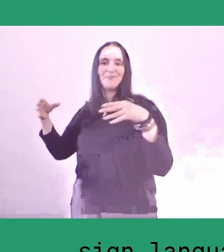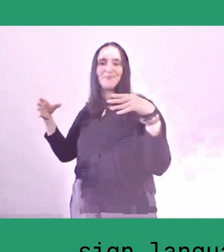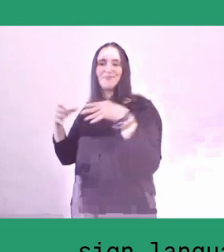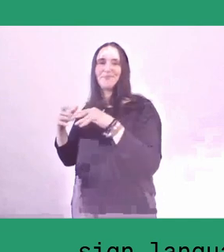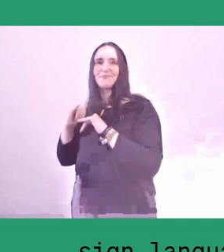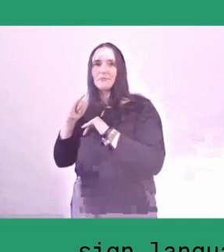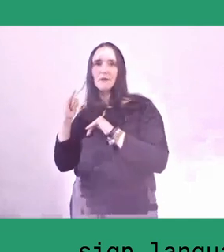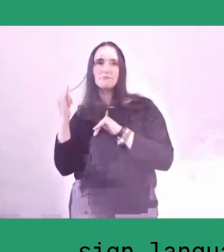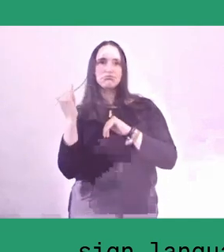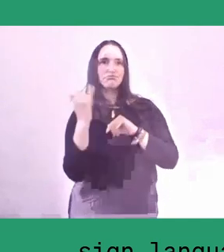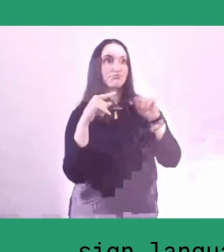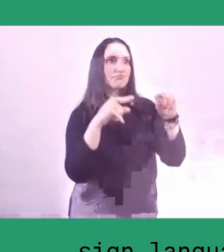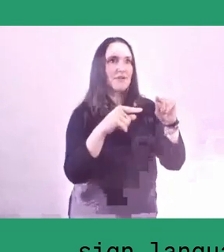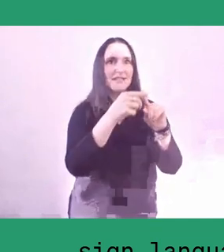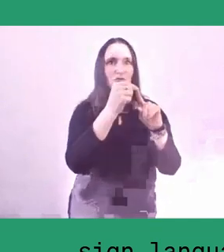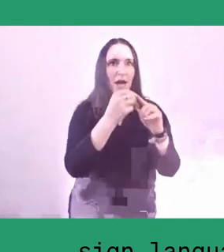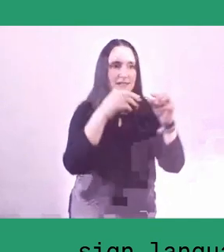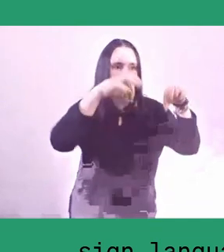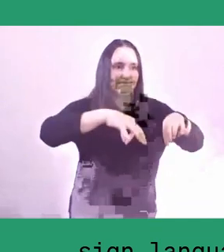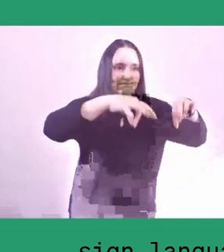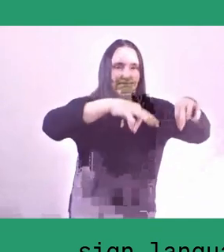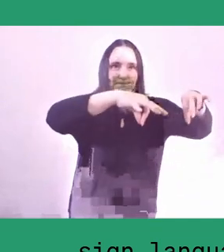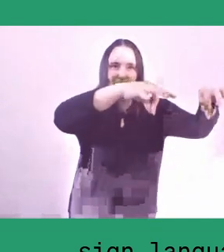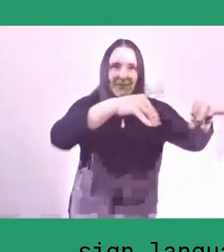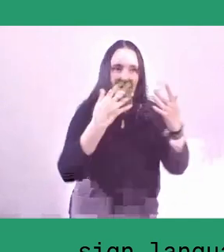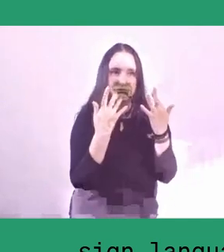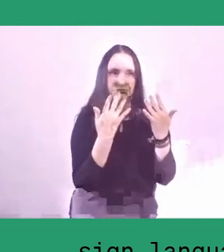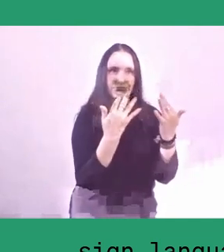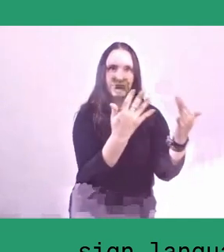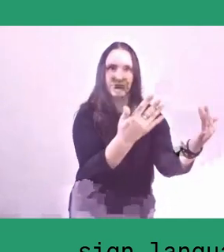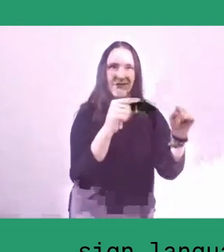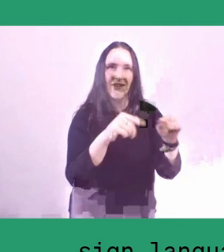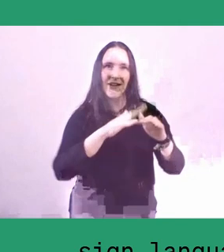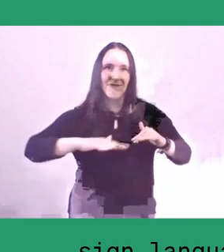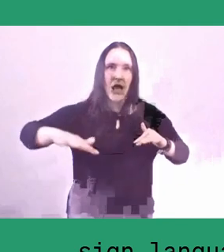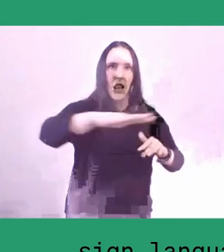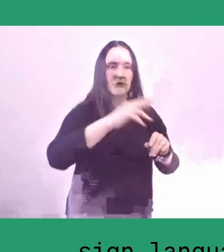But unfortunately now lumbung is disappearing physically